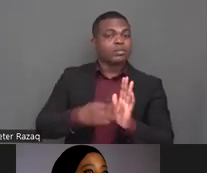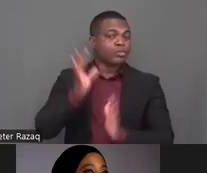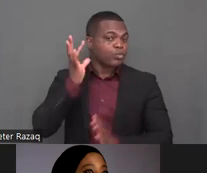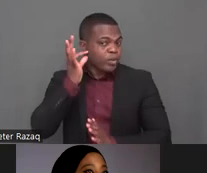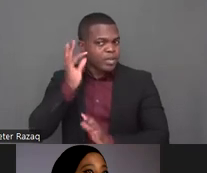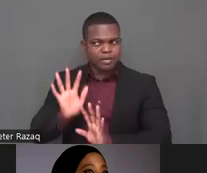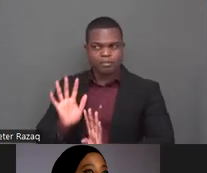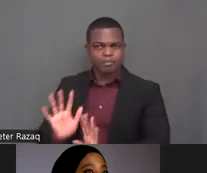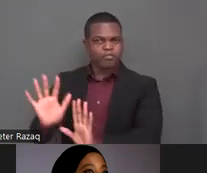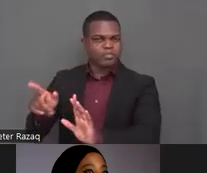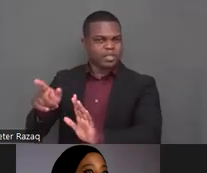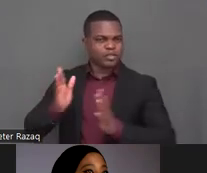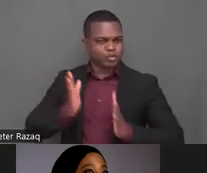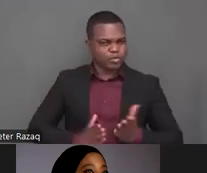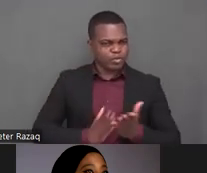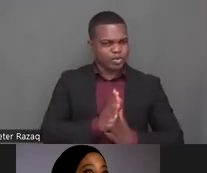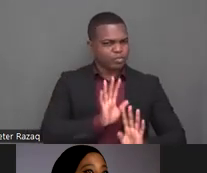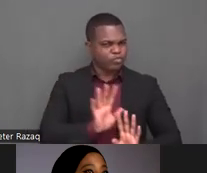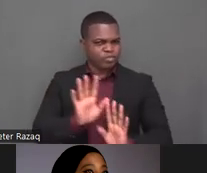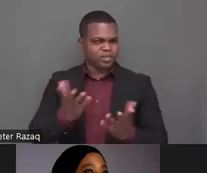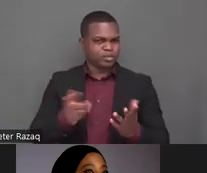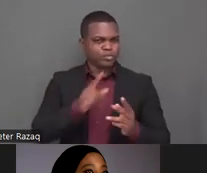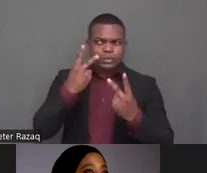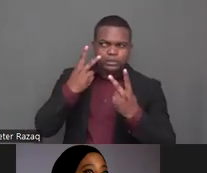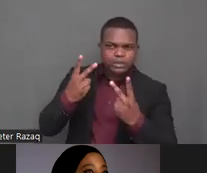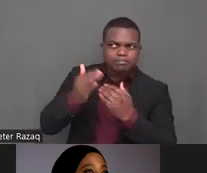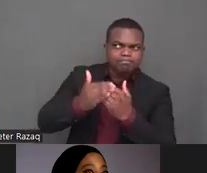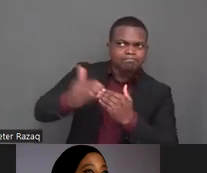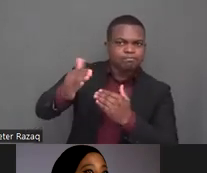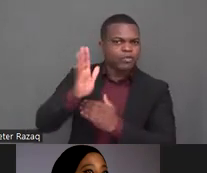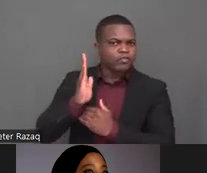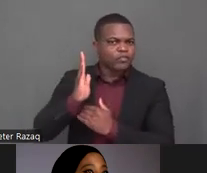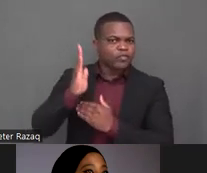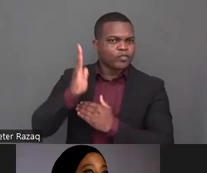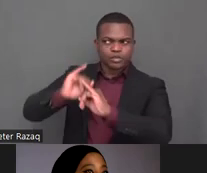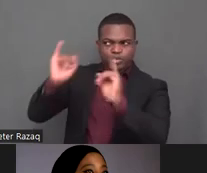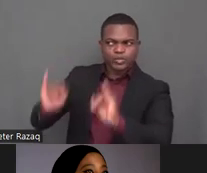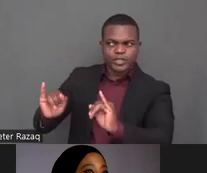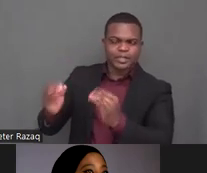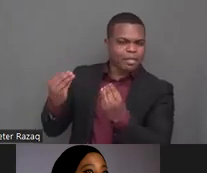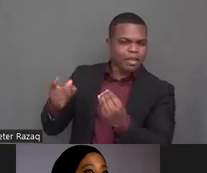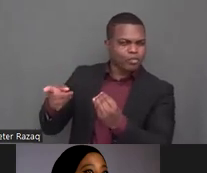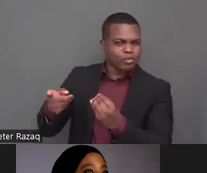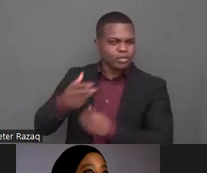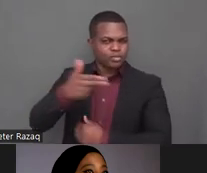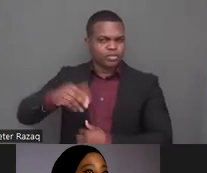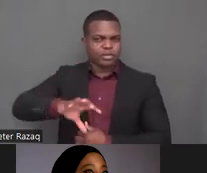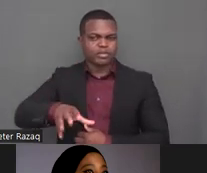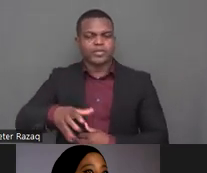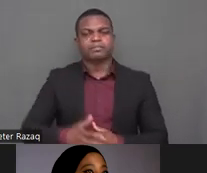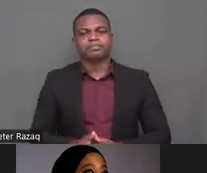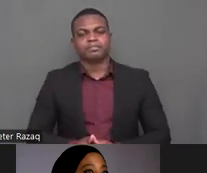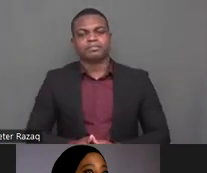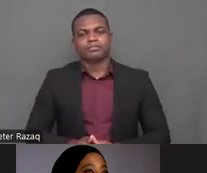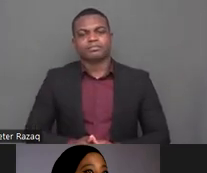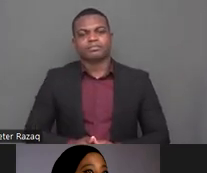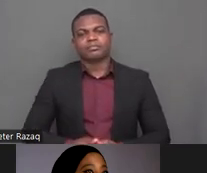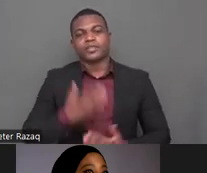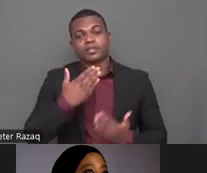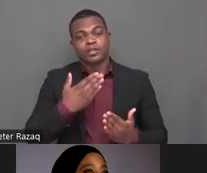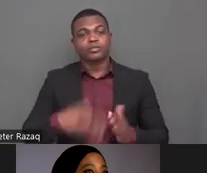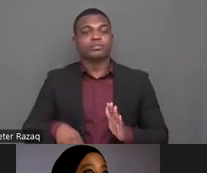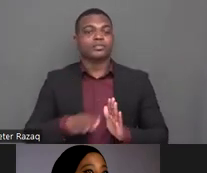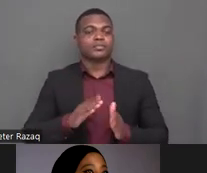guidelines help you better to do this thank you so much uh hello margaret can you um hear my voice